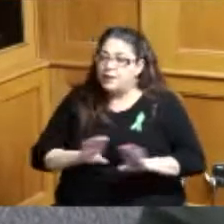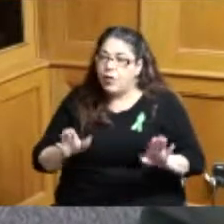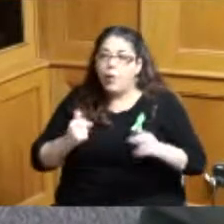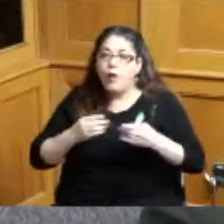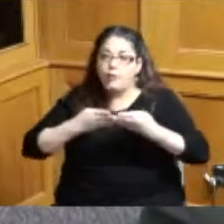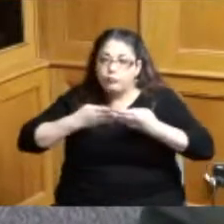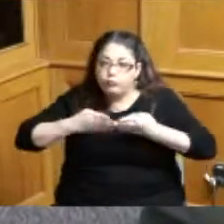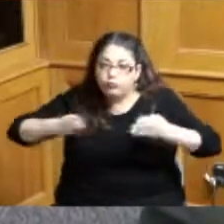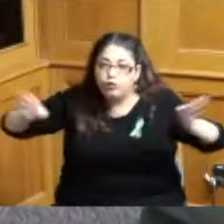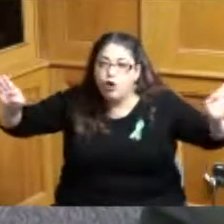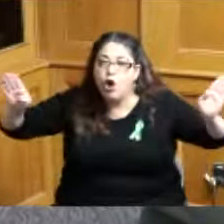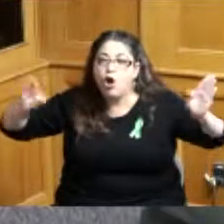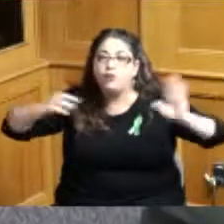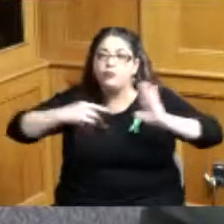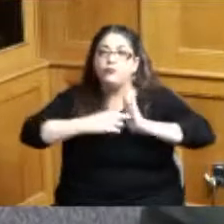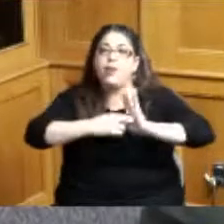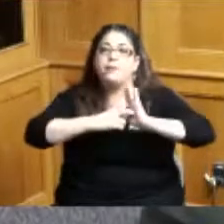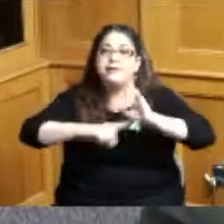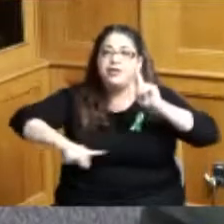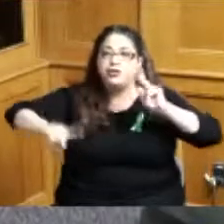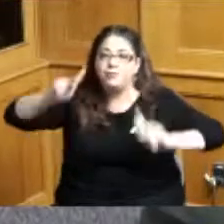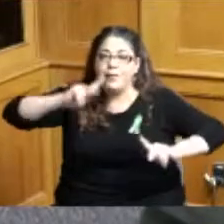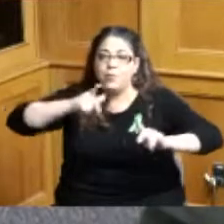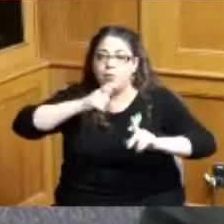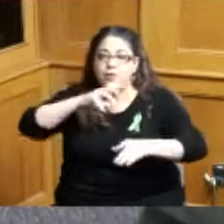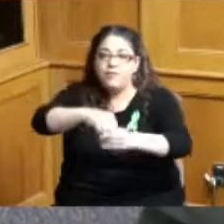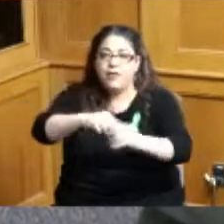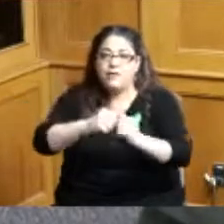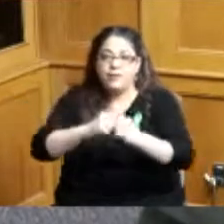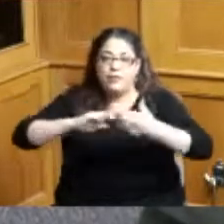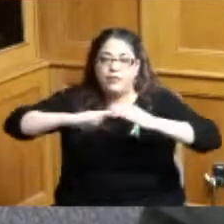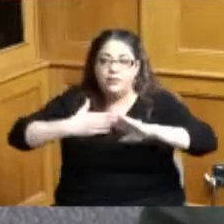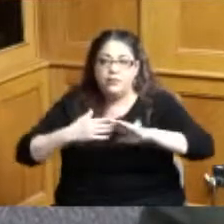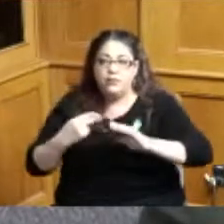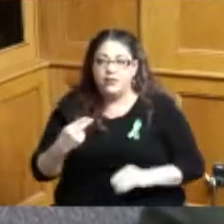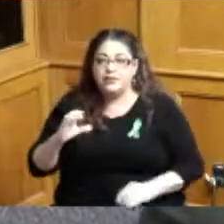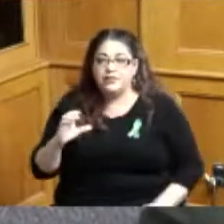representation of folks that deal with this issue in the community but HC ARC will be in the room